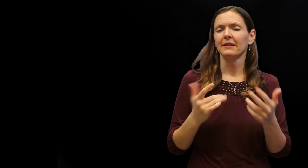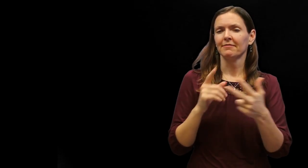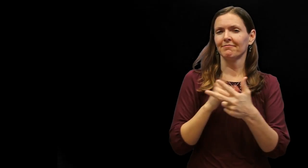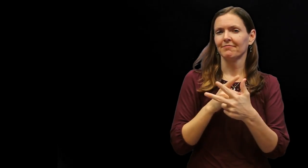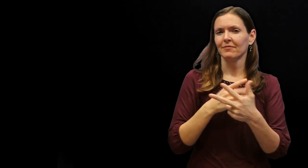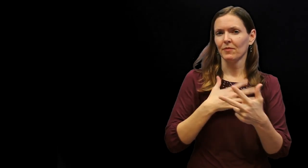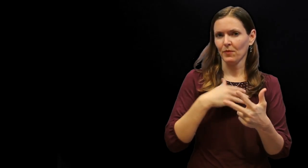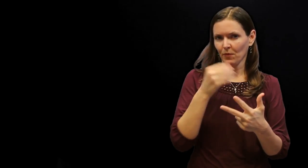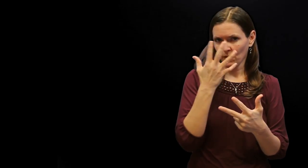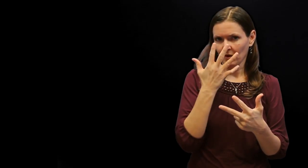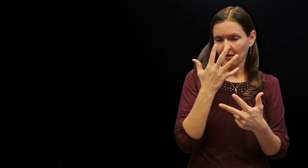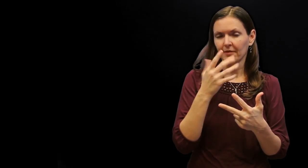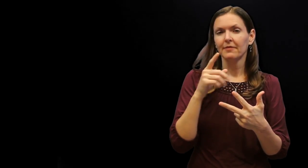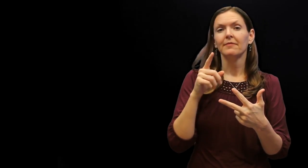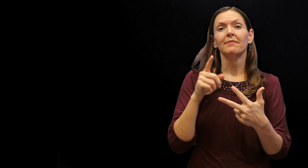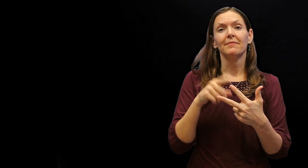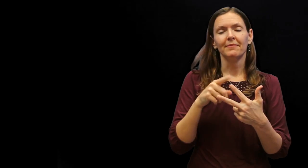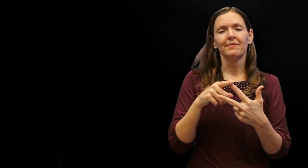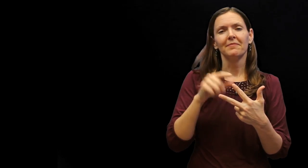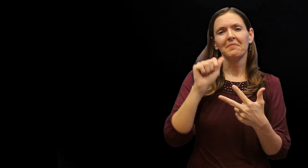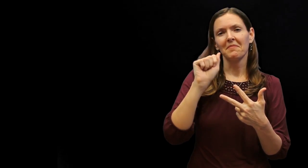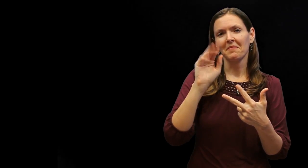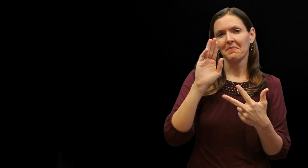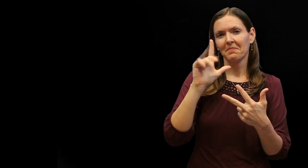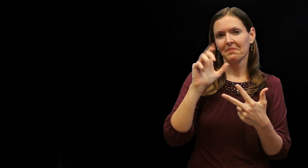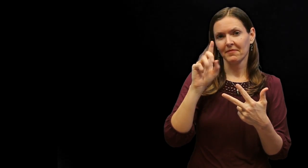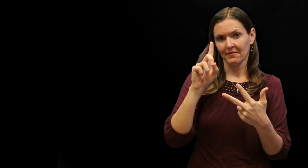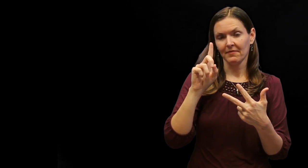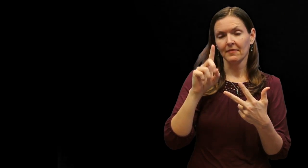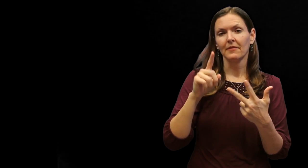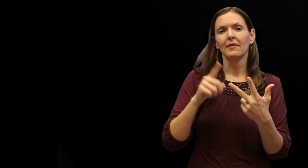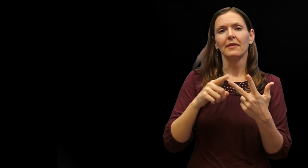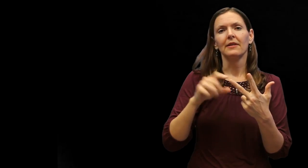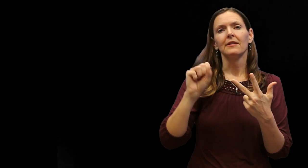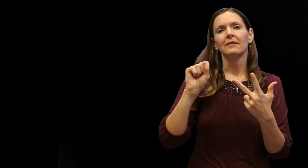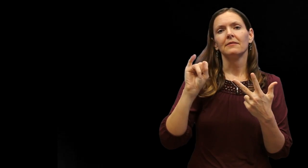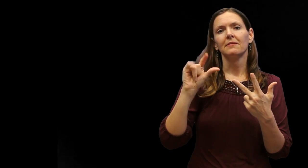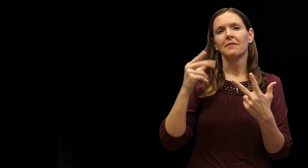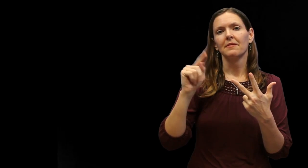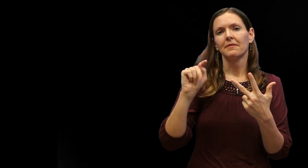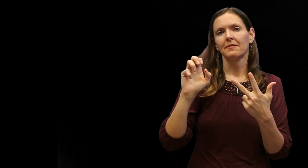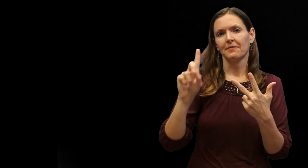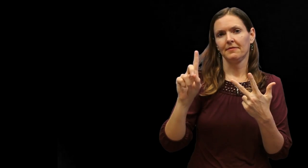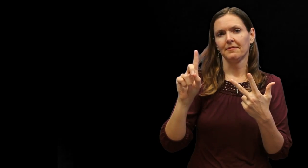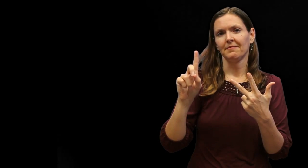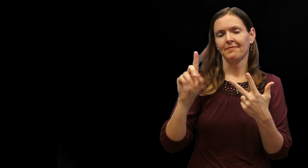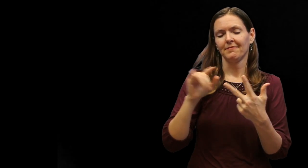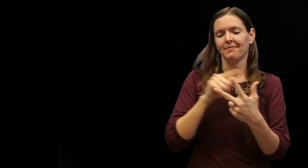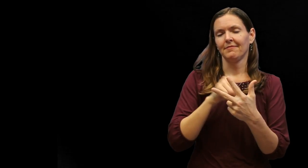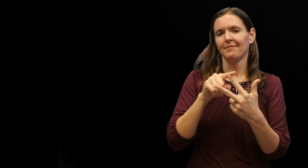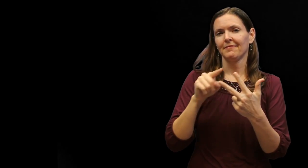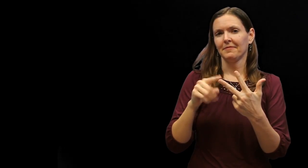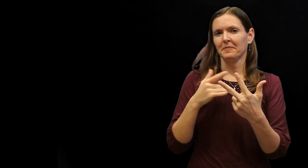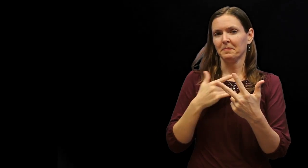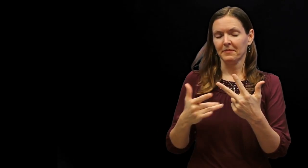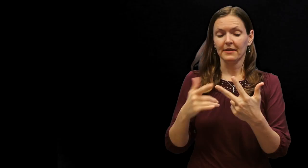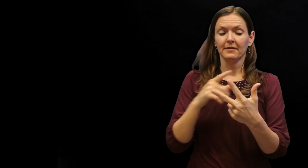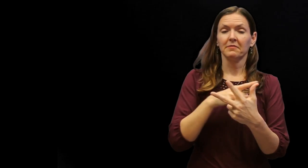white, abled and sighted.